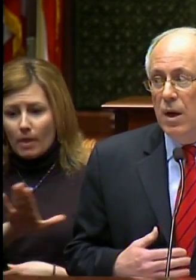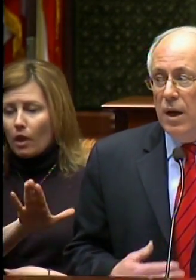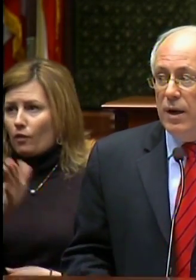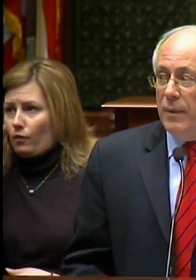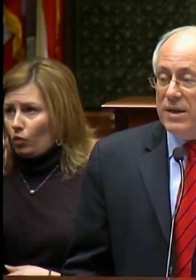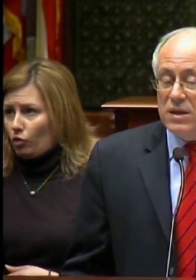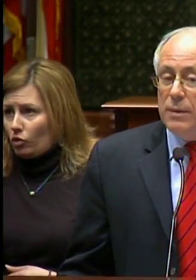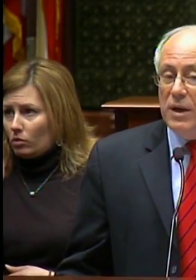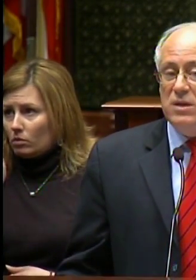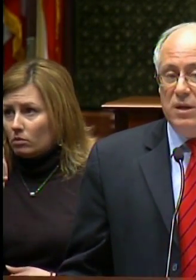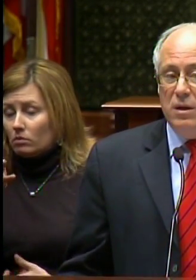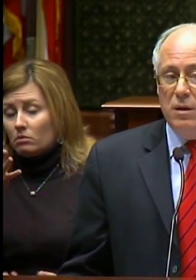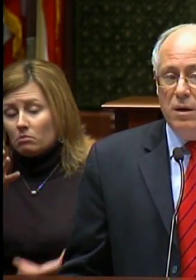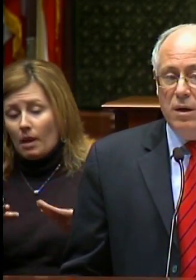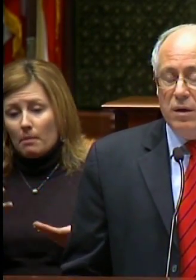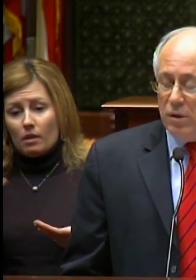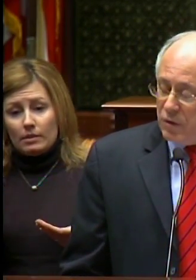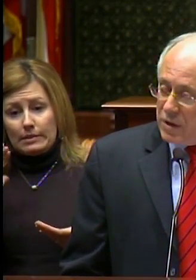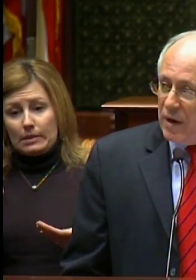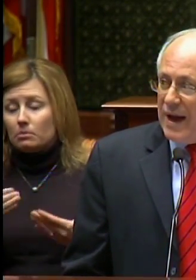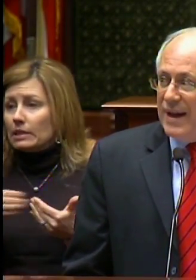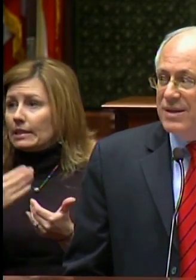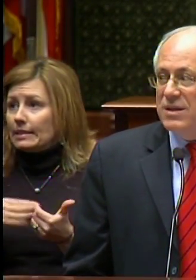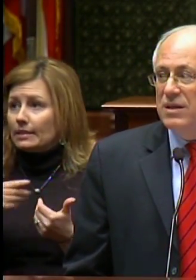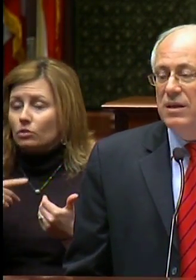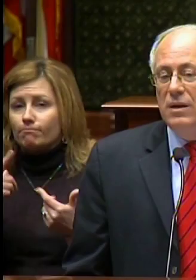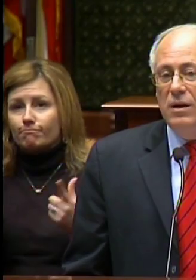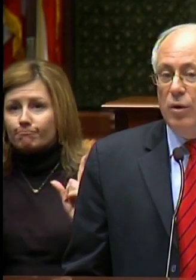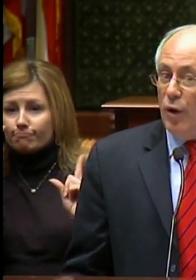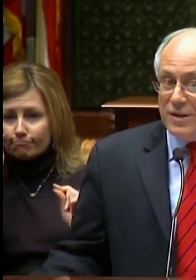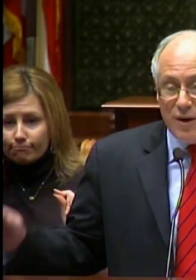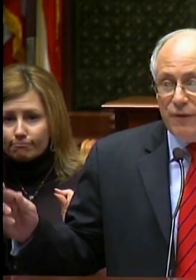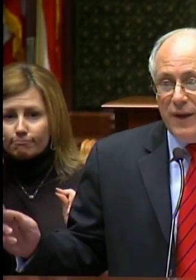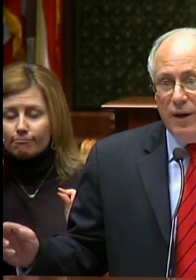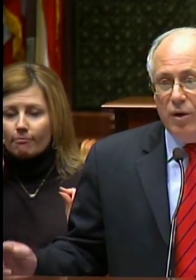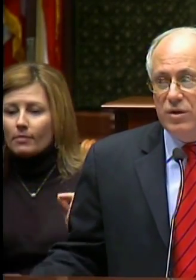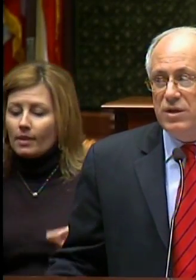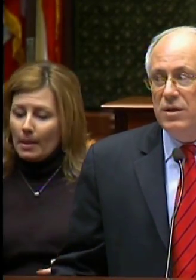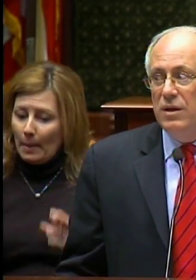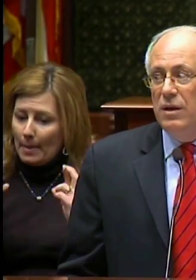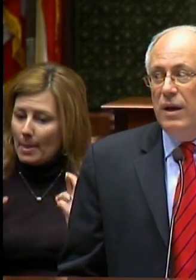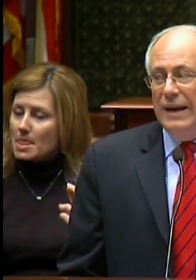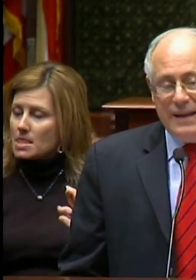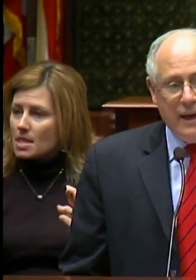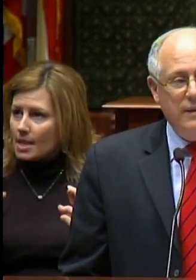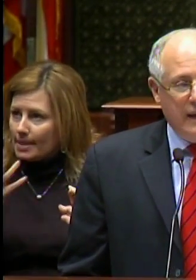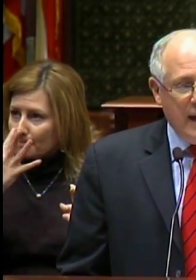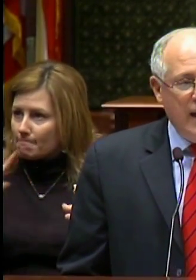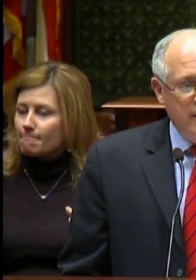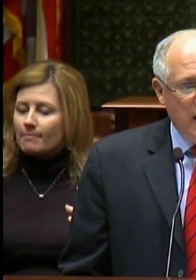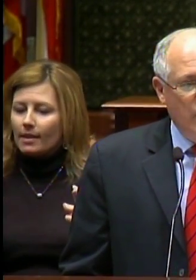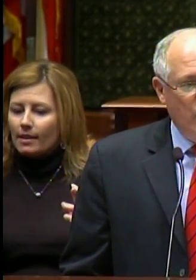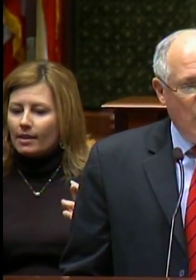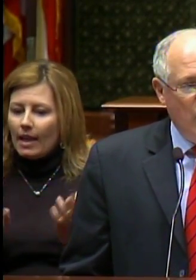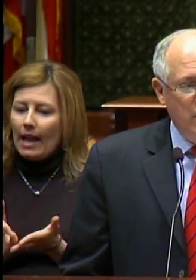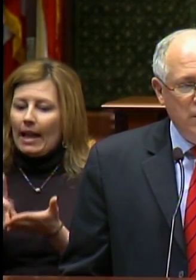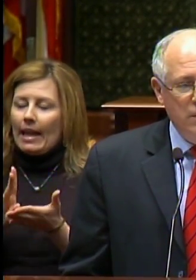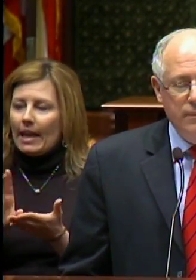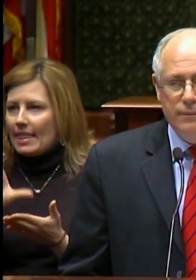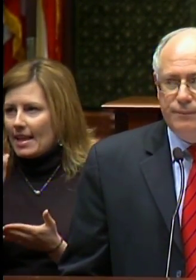It might seem easy to close our eyes, cross our fingers, and kick the can down the road.